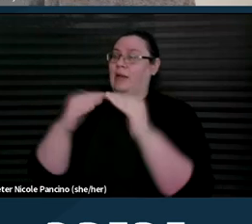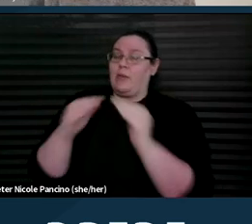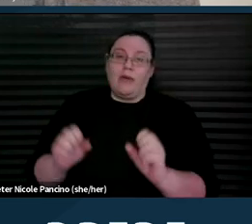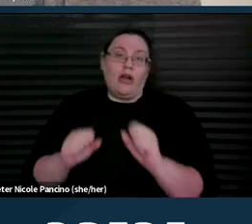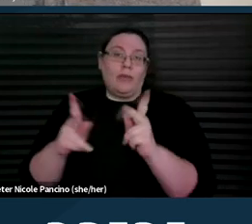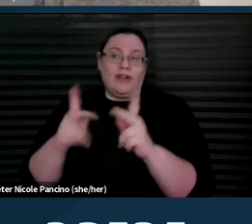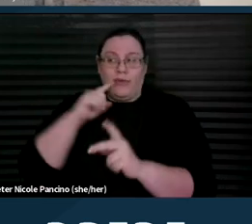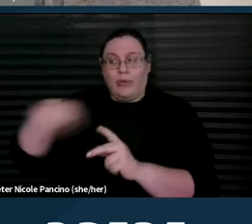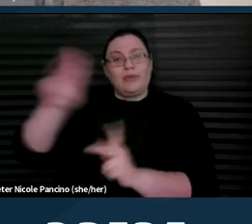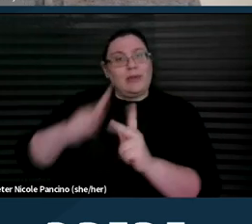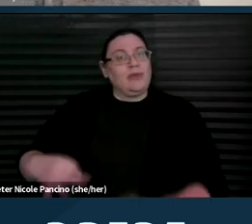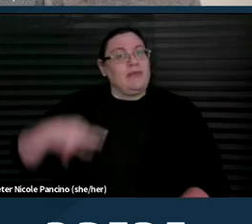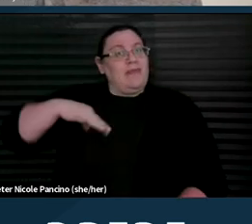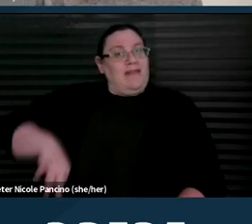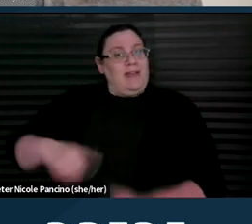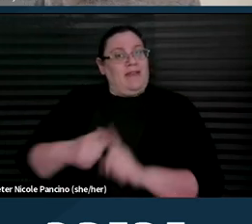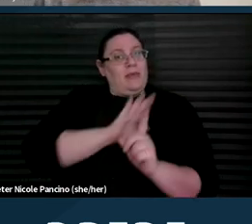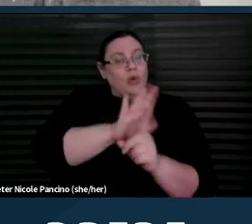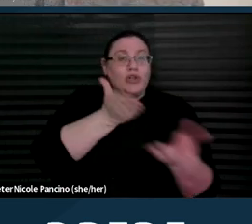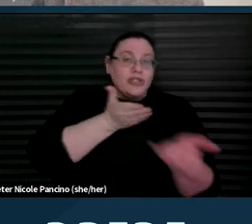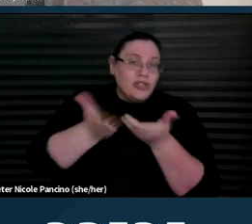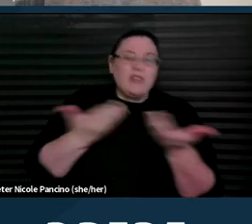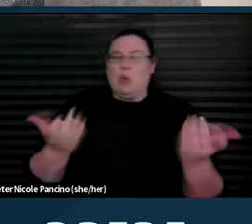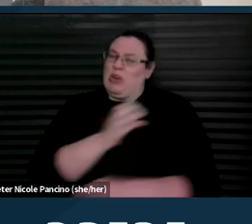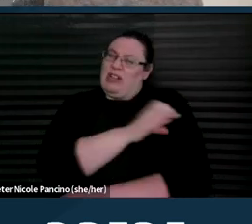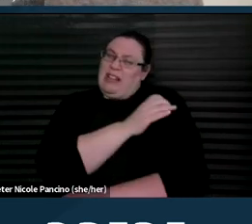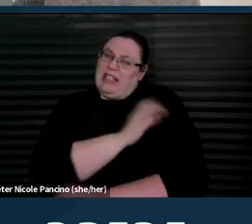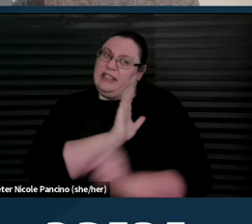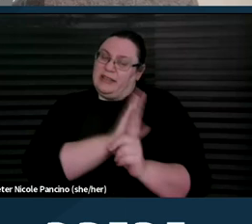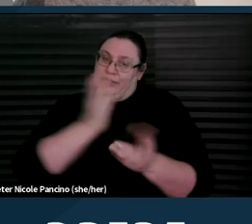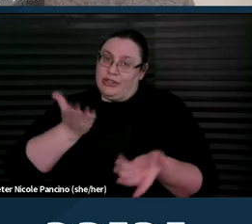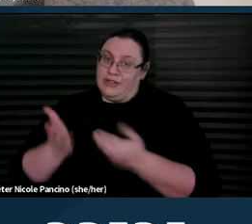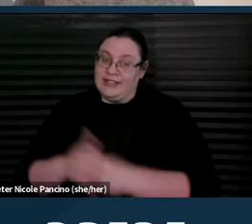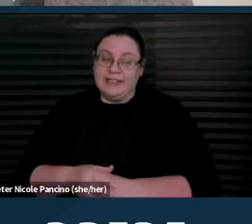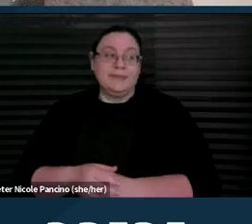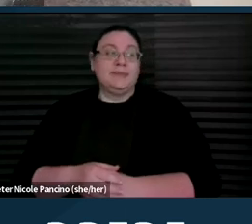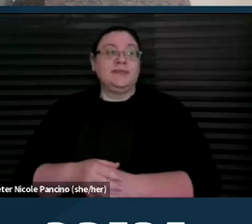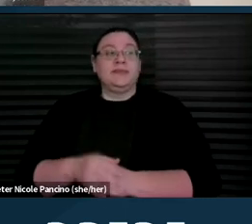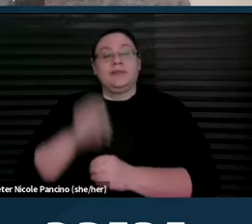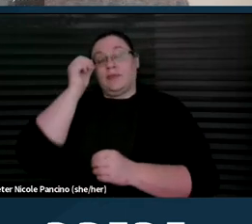to benefit from your services or from the clinic services. And it is discrimination to fail